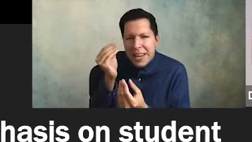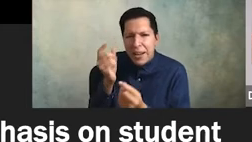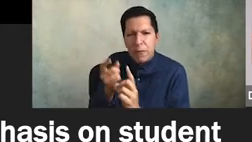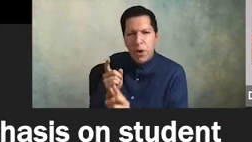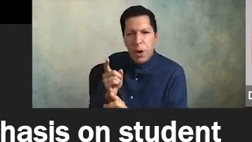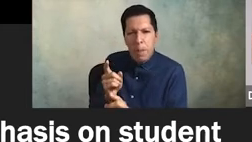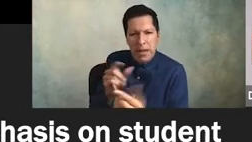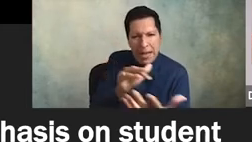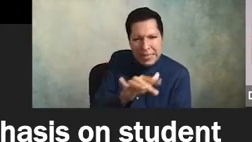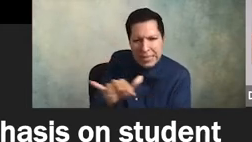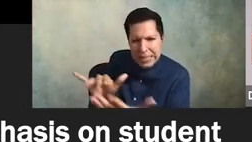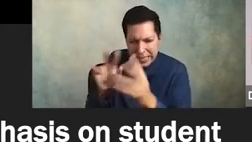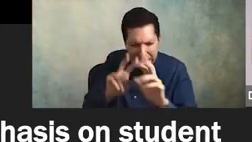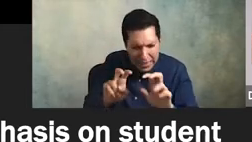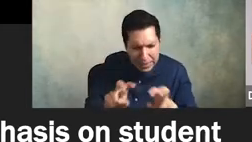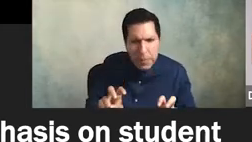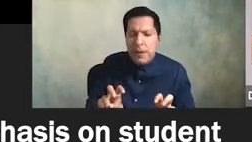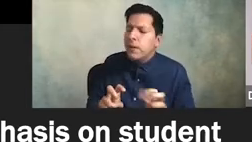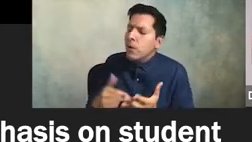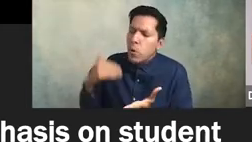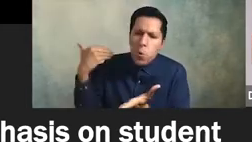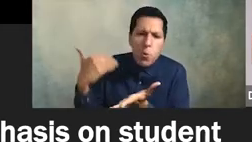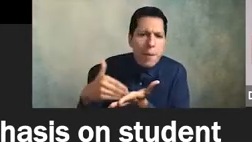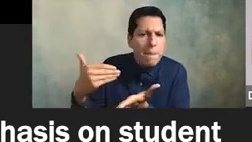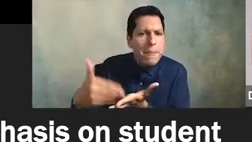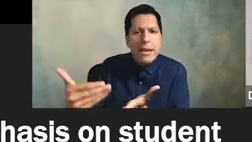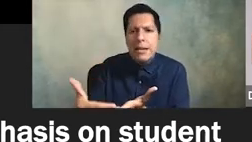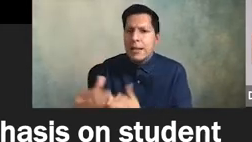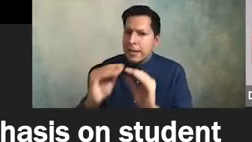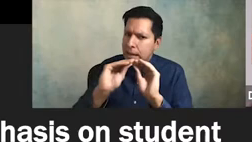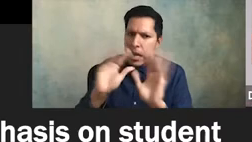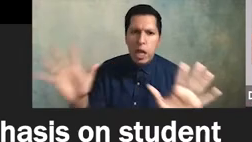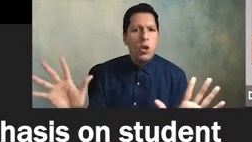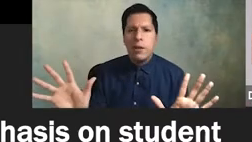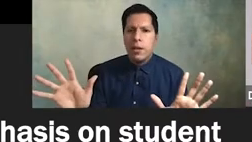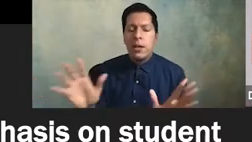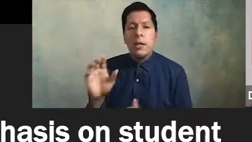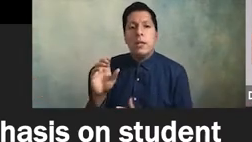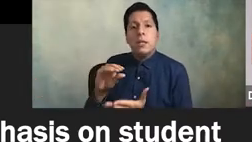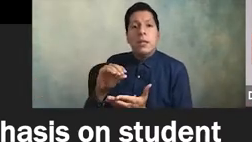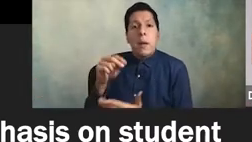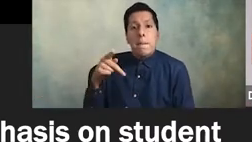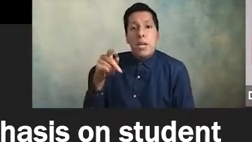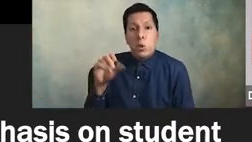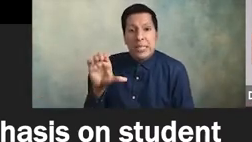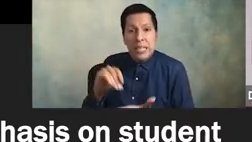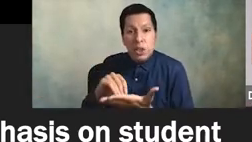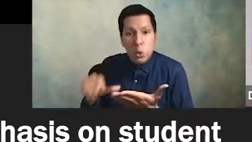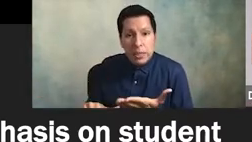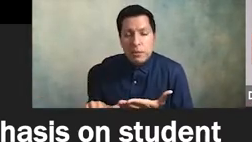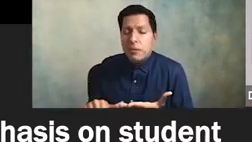assessments repeatedly made clear to us that students of color experience tremendous racial